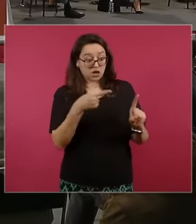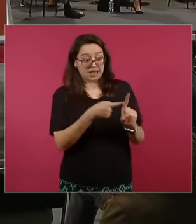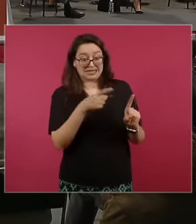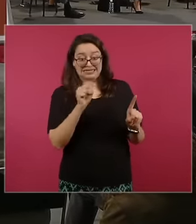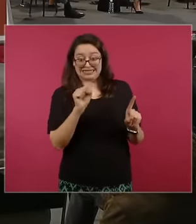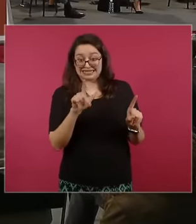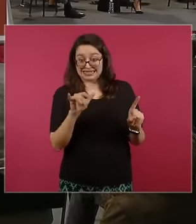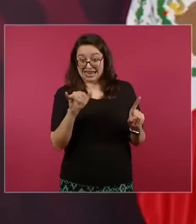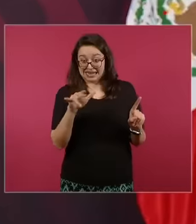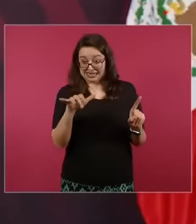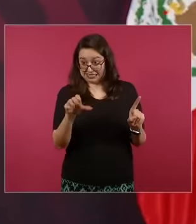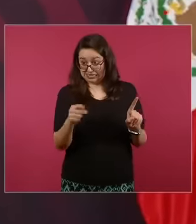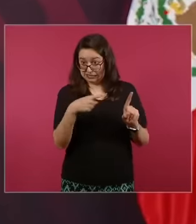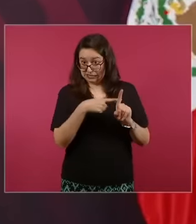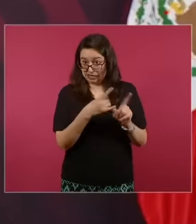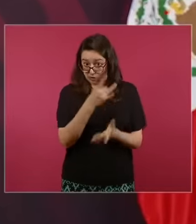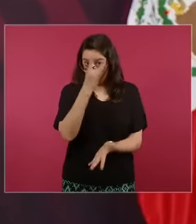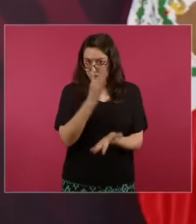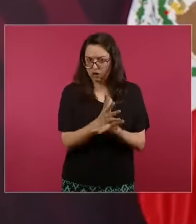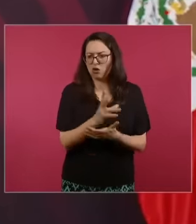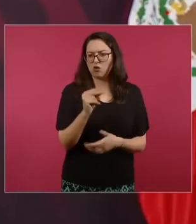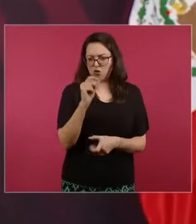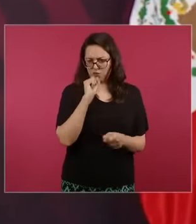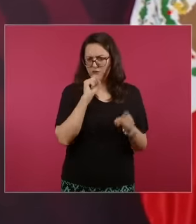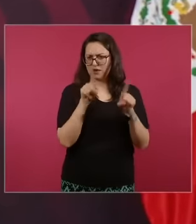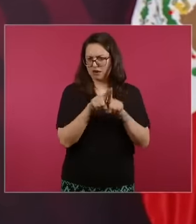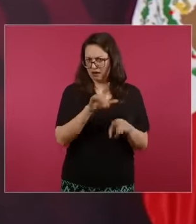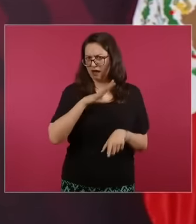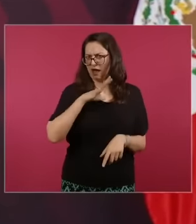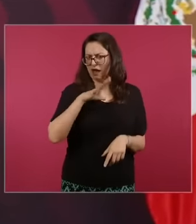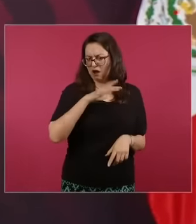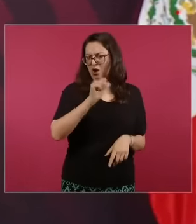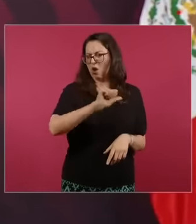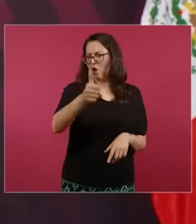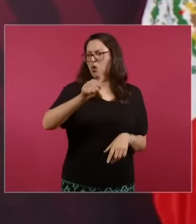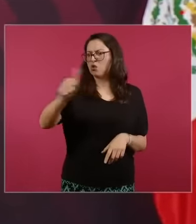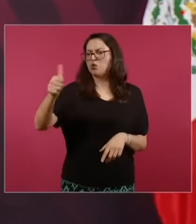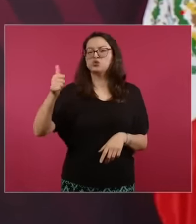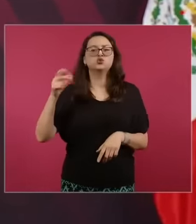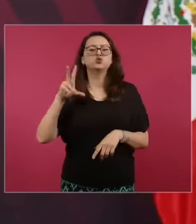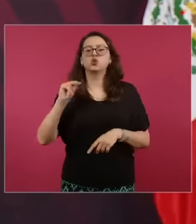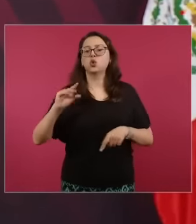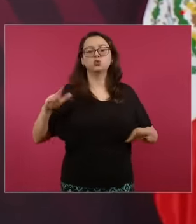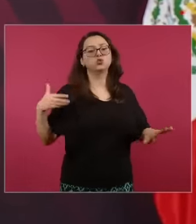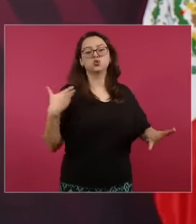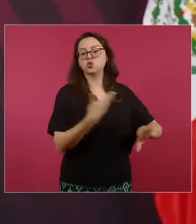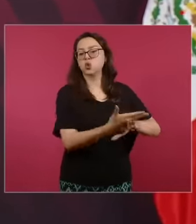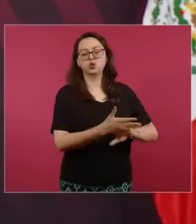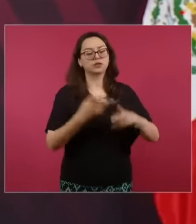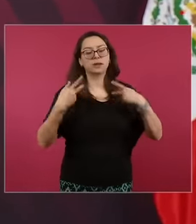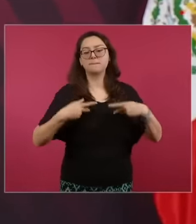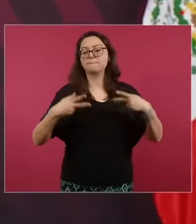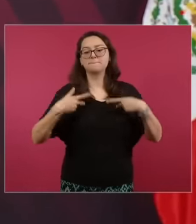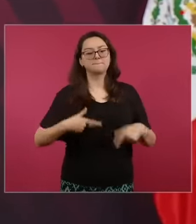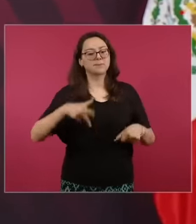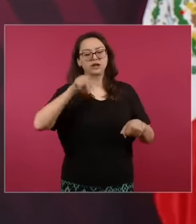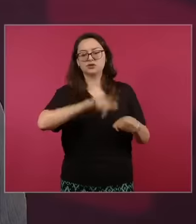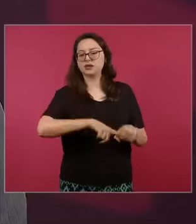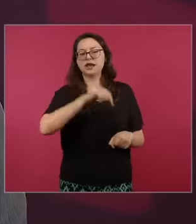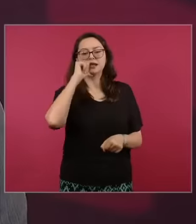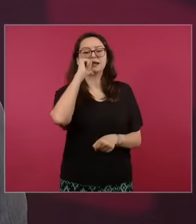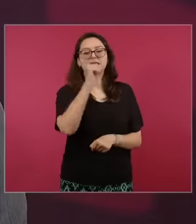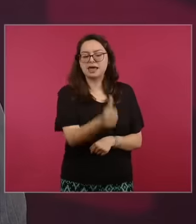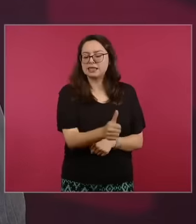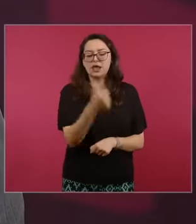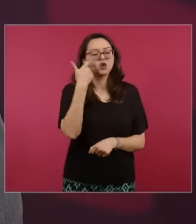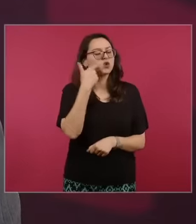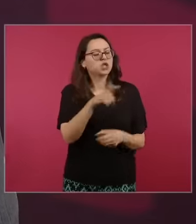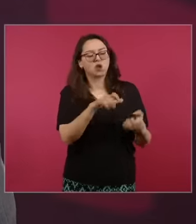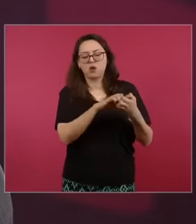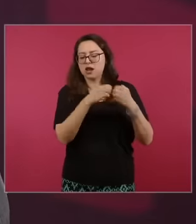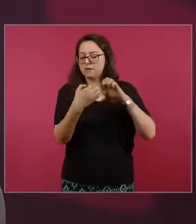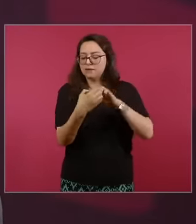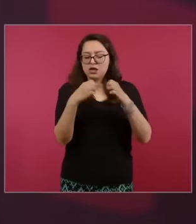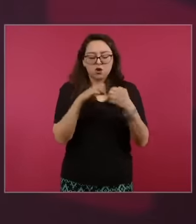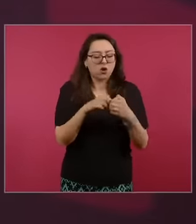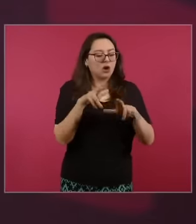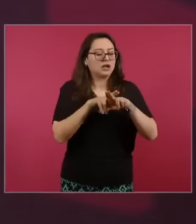do not have these enemies. Nor do I want to have them and I do not hate. That is why I am very happy. I do not harbor